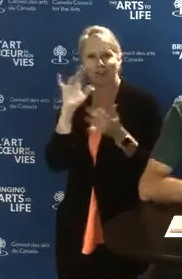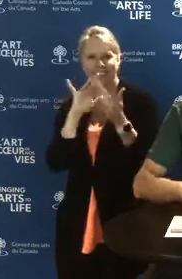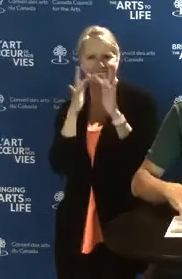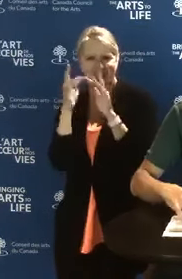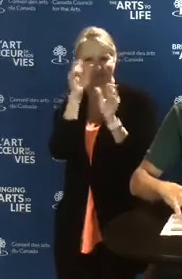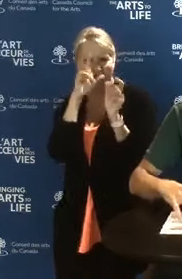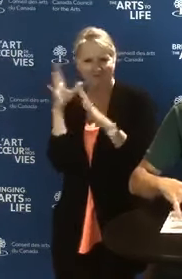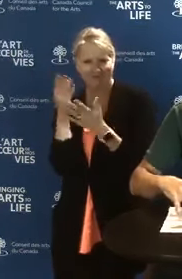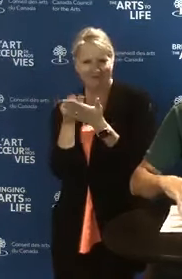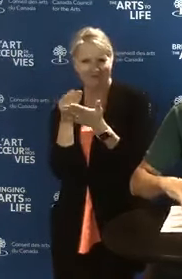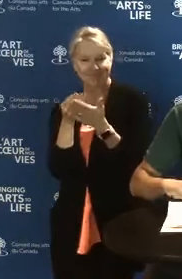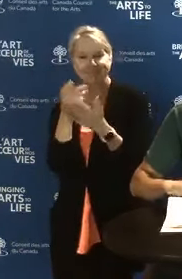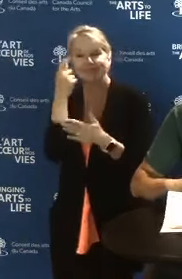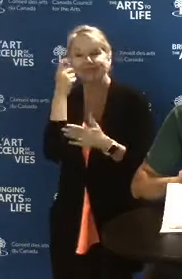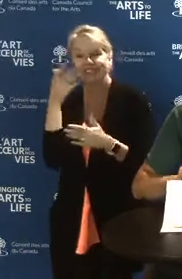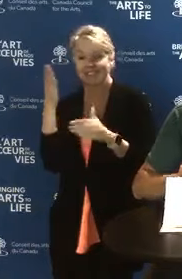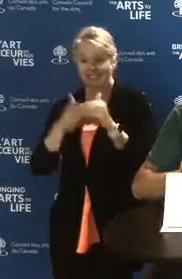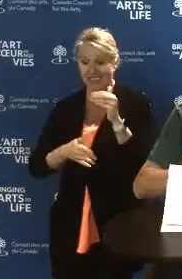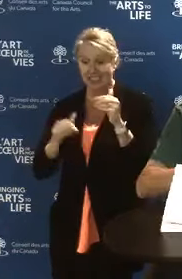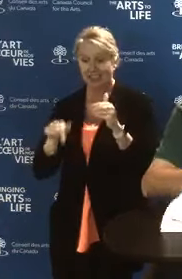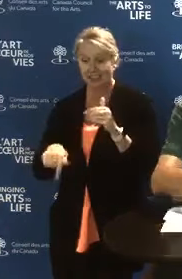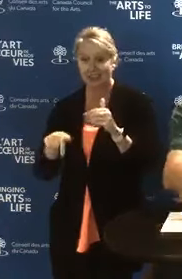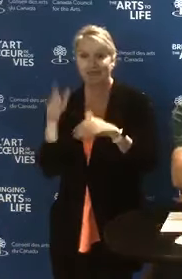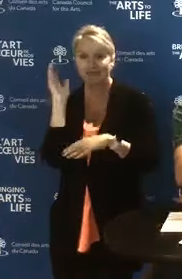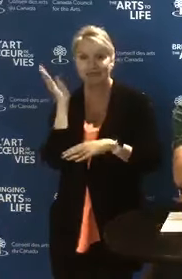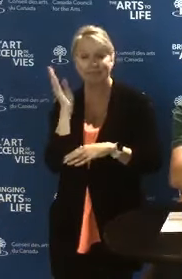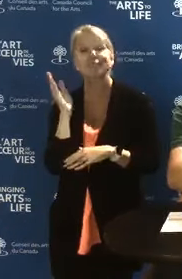By the end of this session, we really want you to be able to get to know